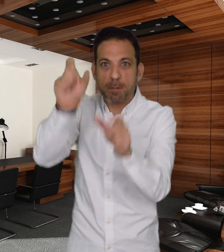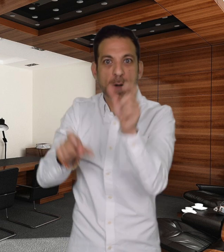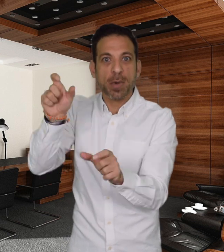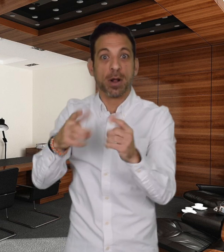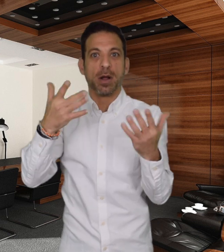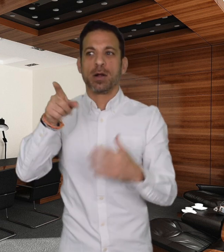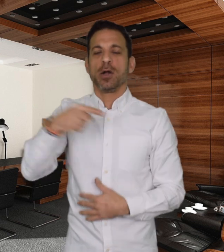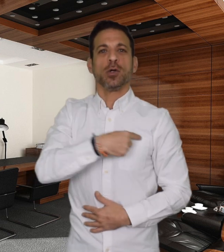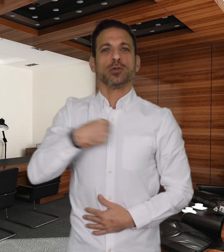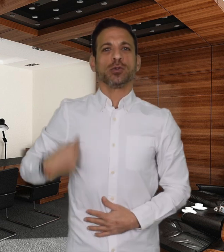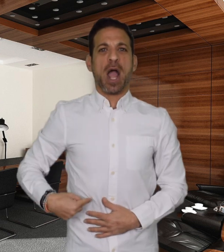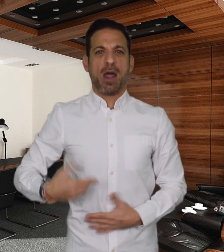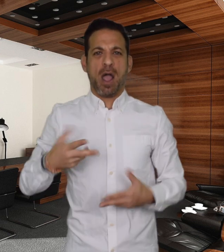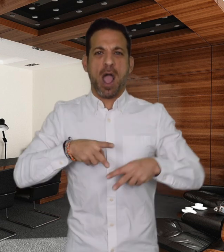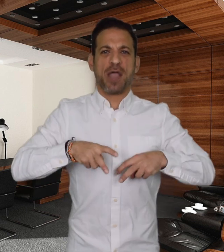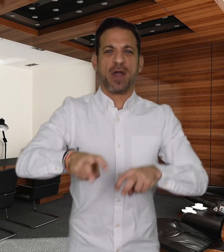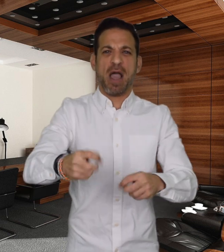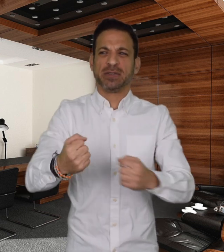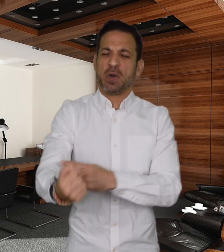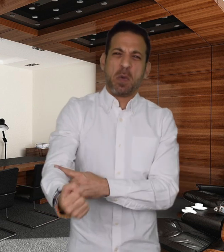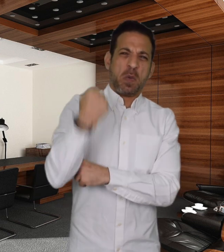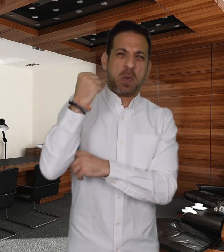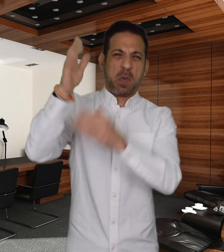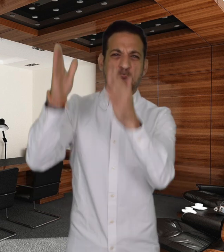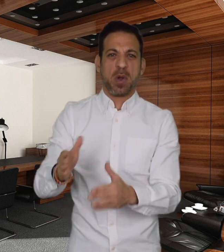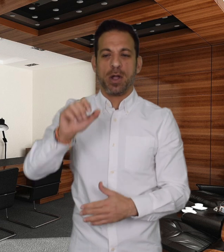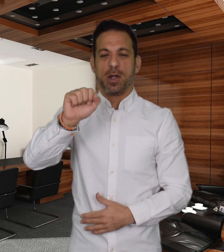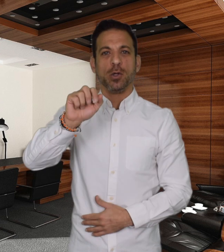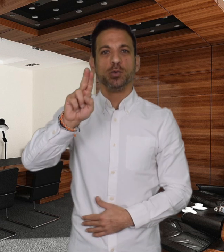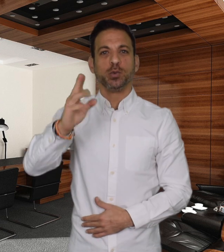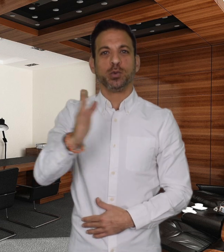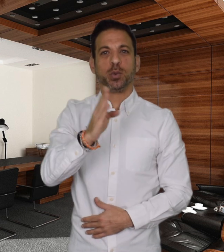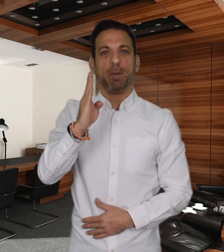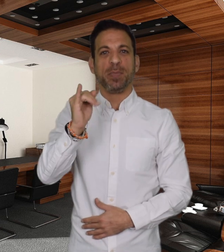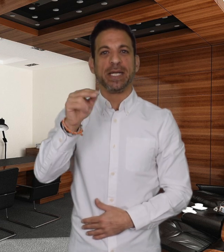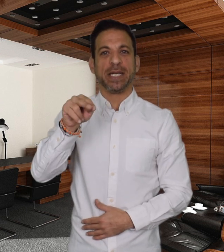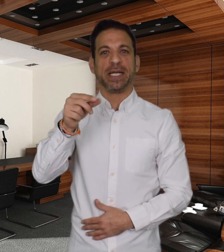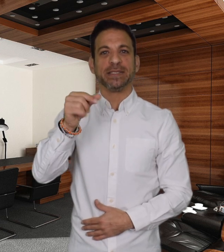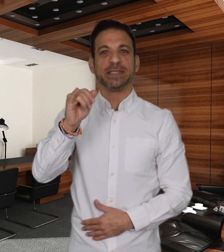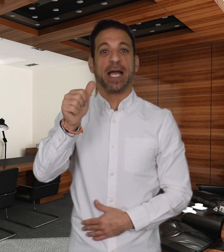there are also other important people, such as top Chinese